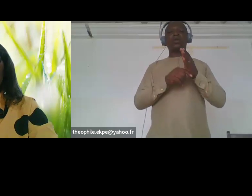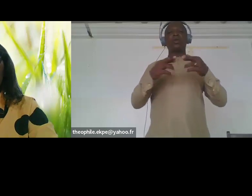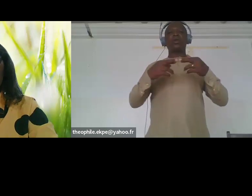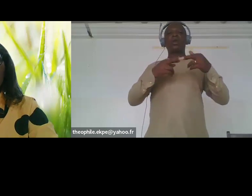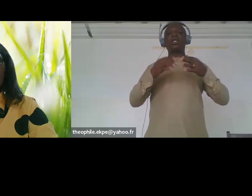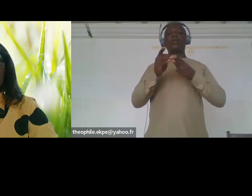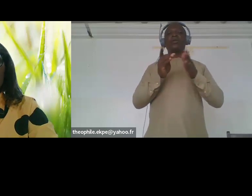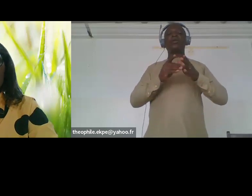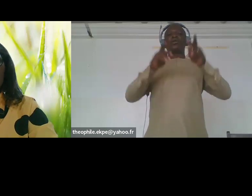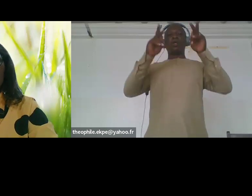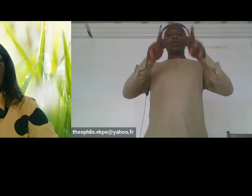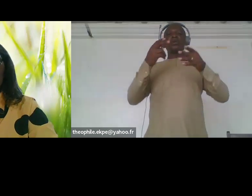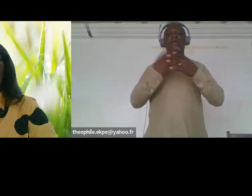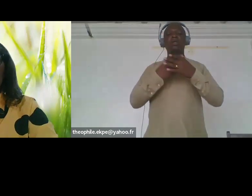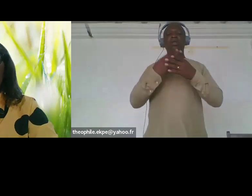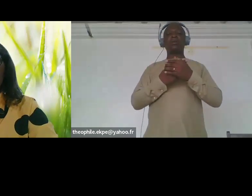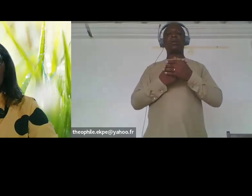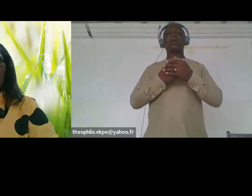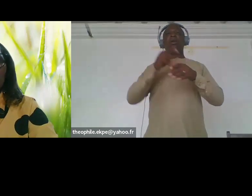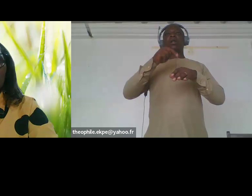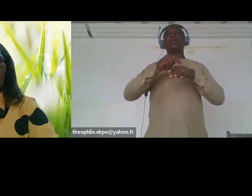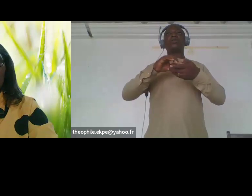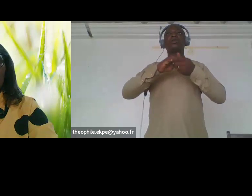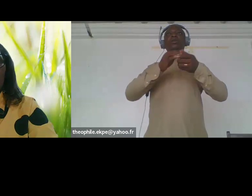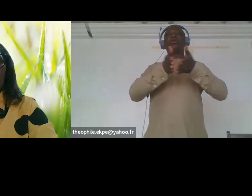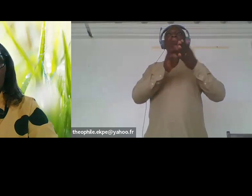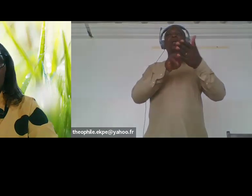person disabilities and women with disabilities as